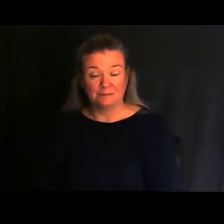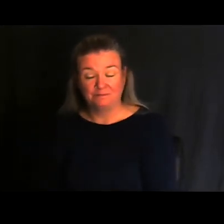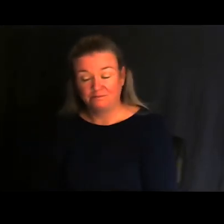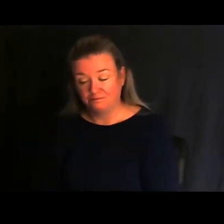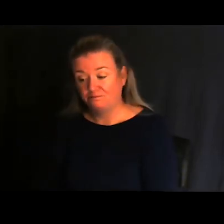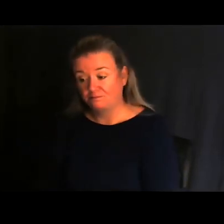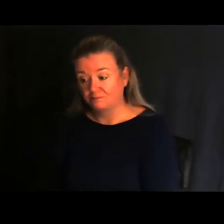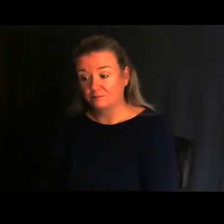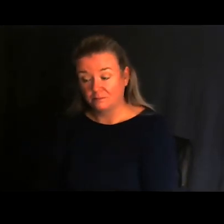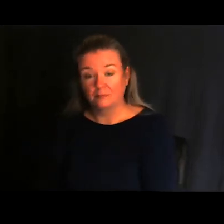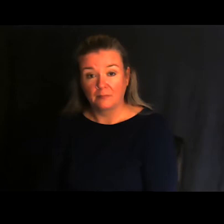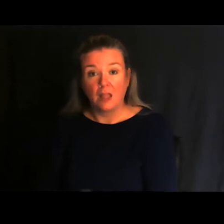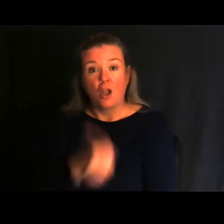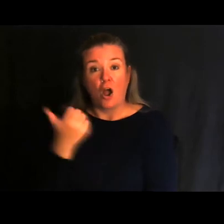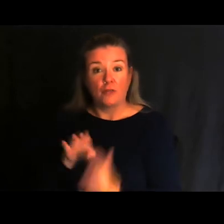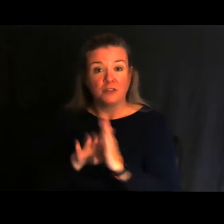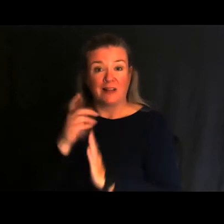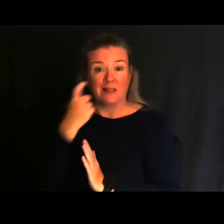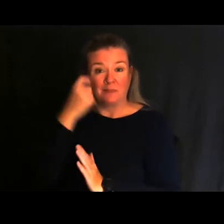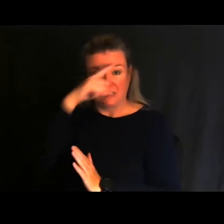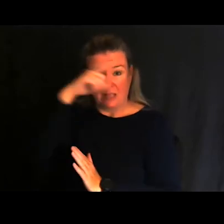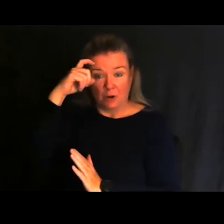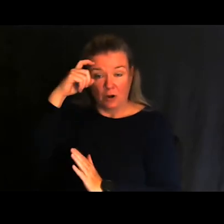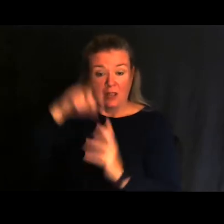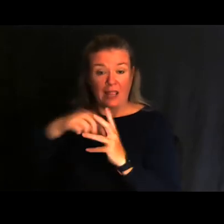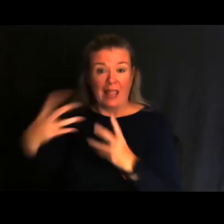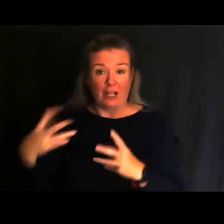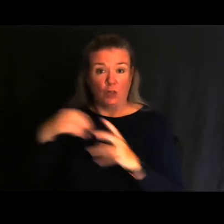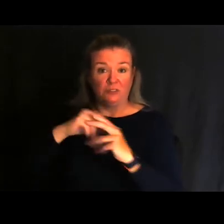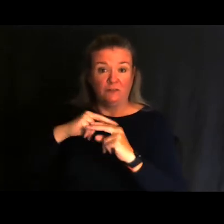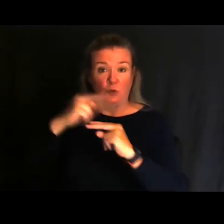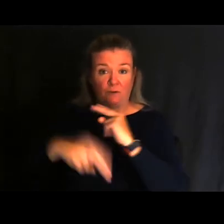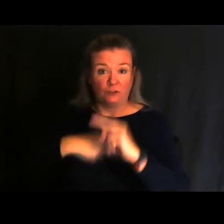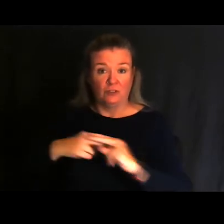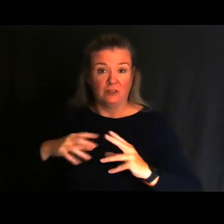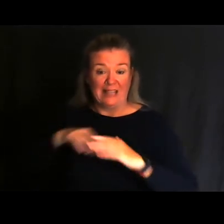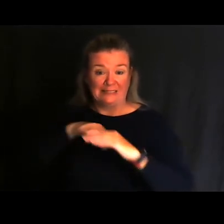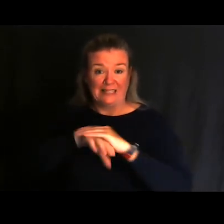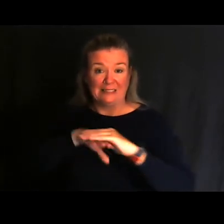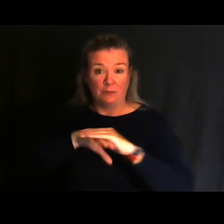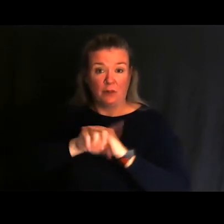The other thing that was developed this summer is an inclusive, universally accessible zipline